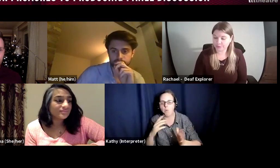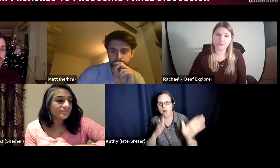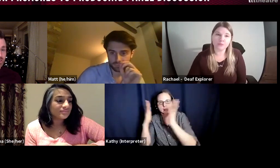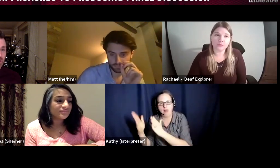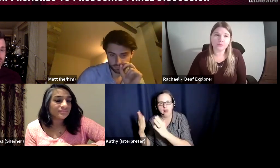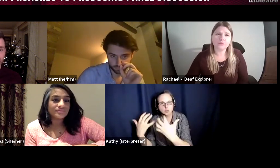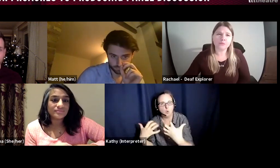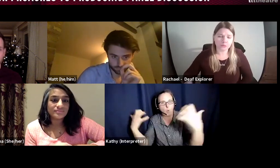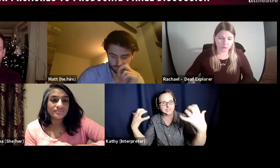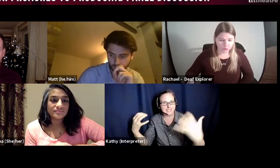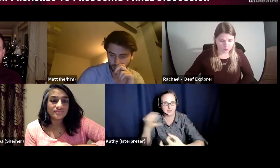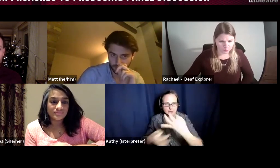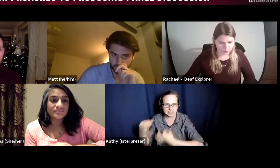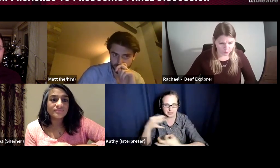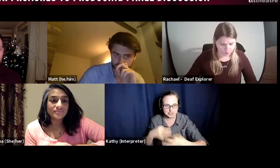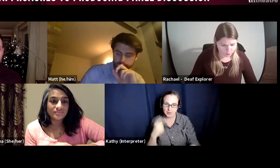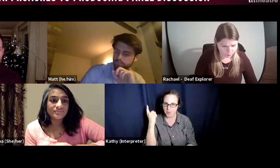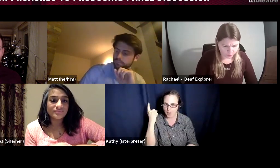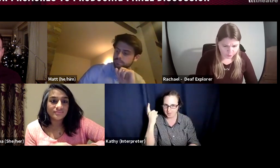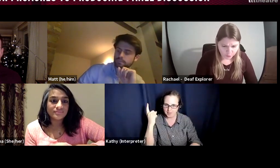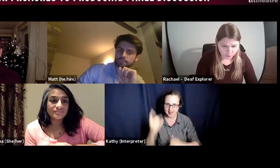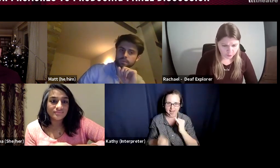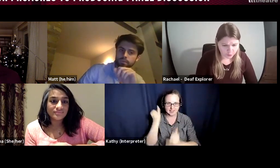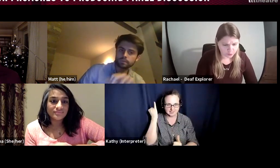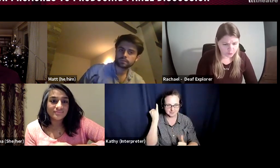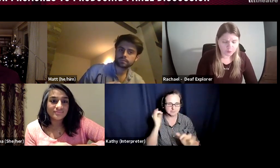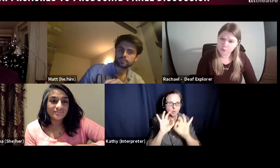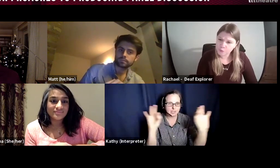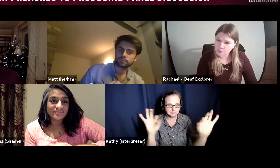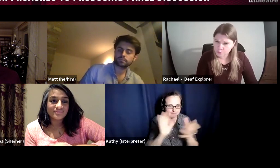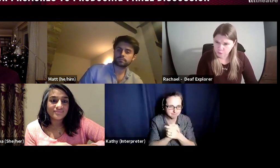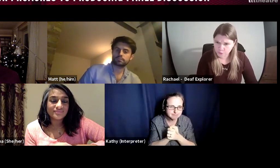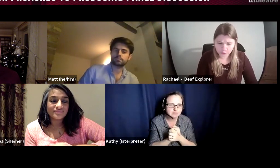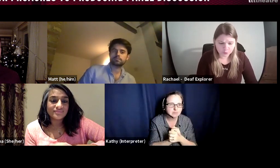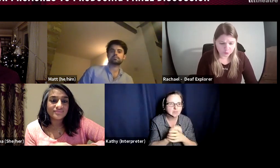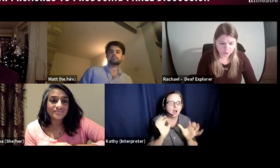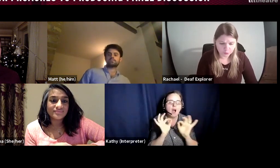audience questions. I would love to us quickly touch upon what is important that producers bear